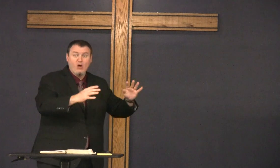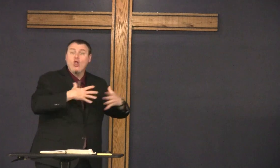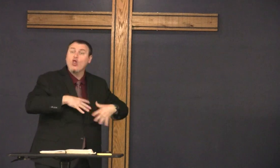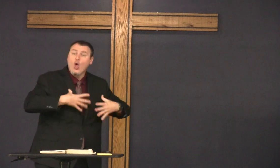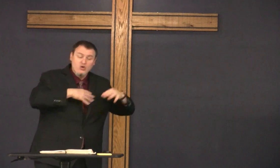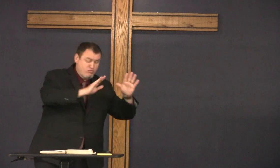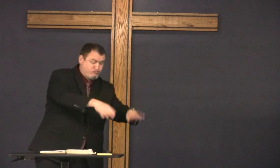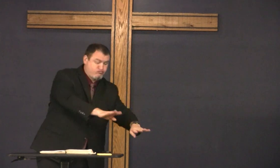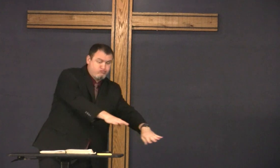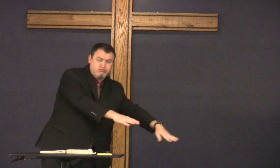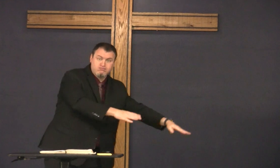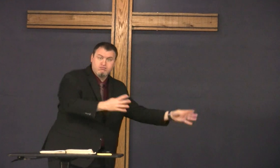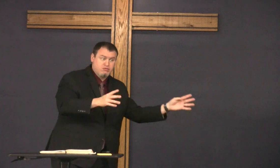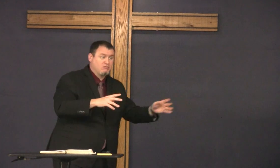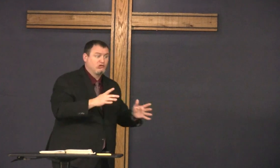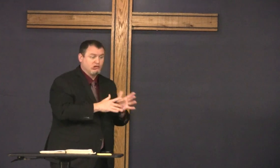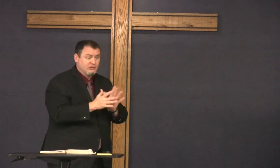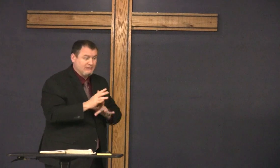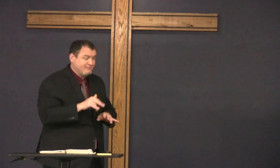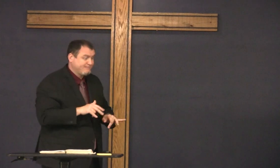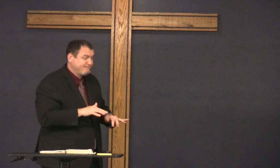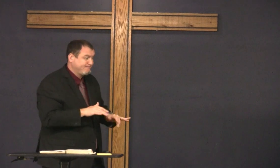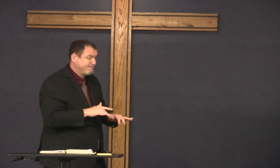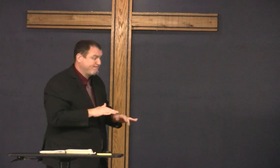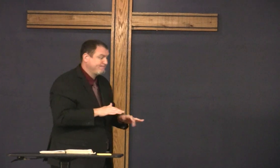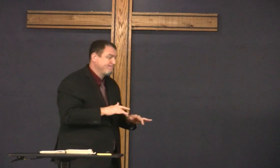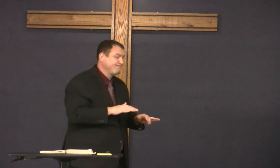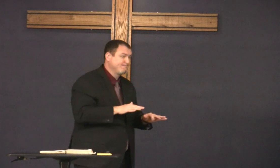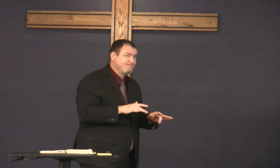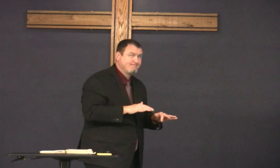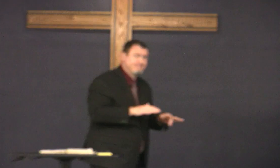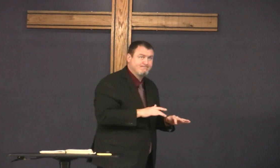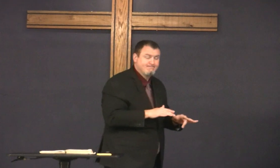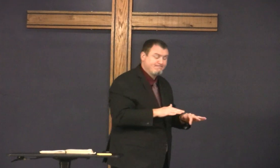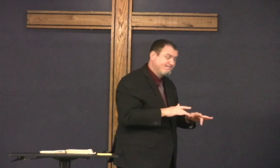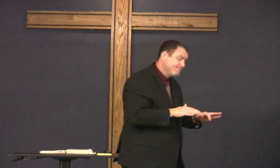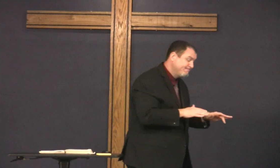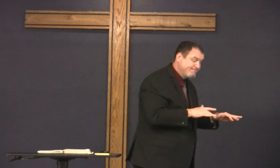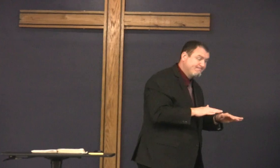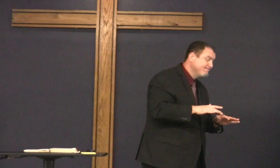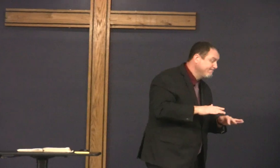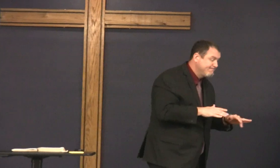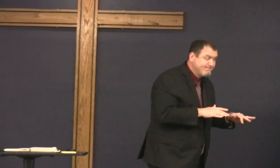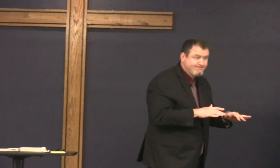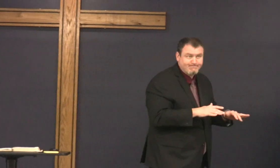and they put their clothes and on on the ground so that Jesus could walk over them